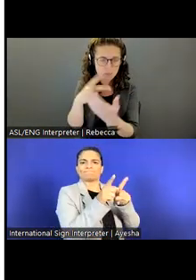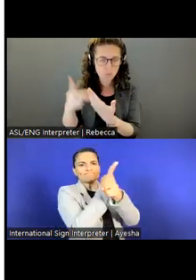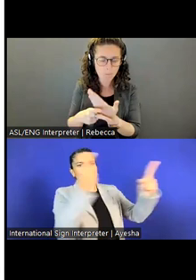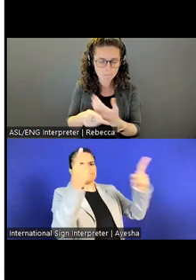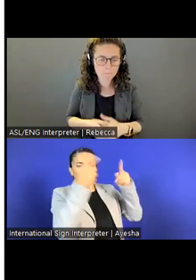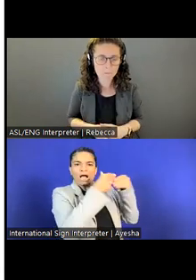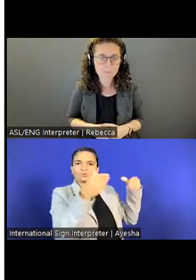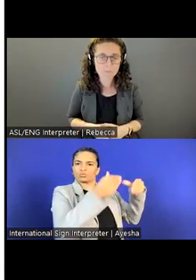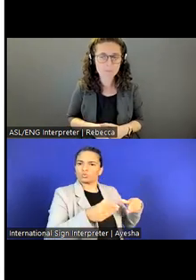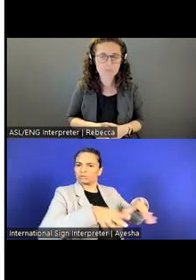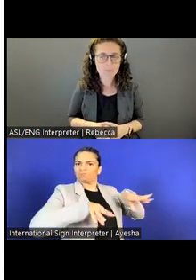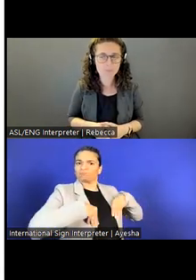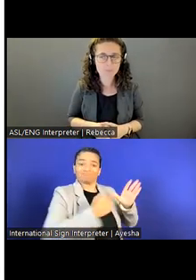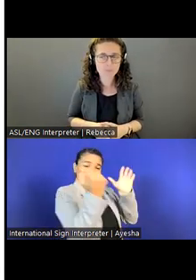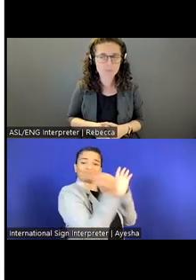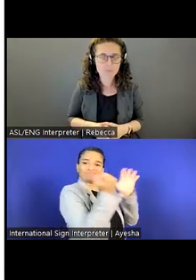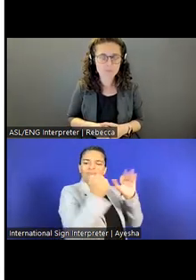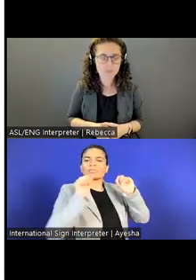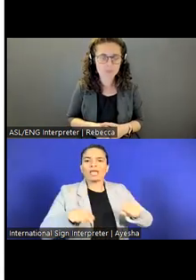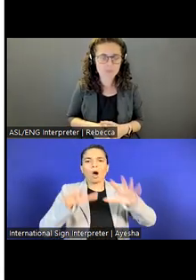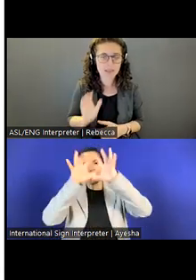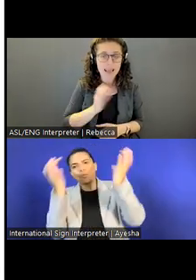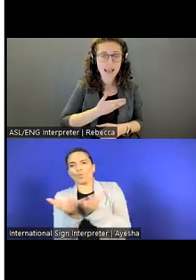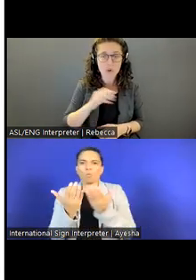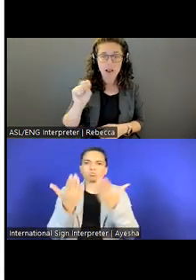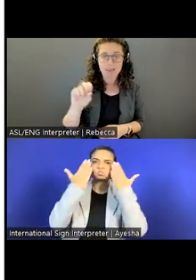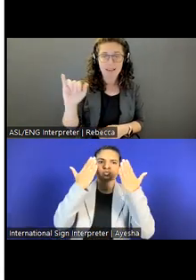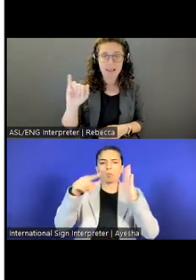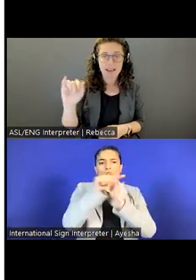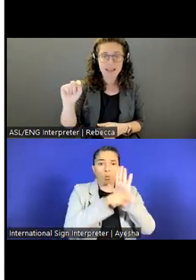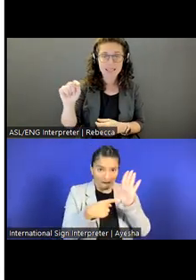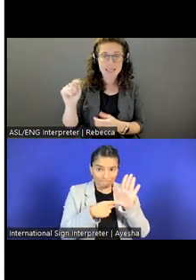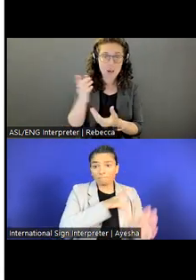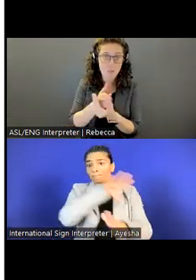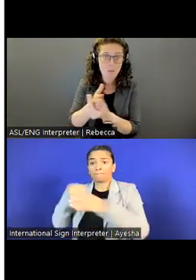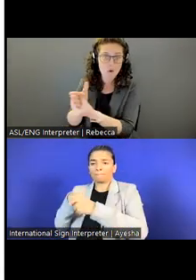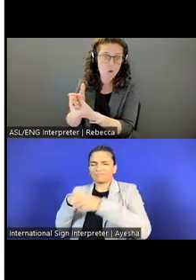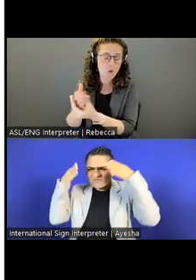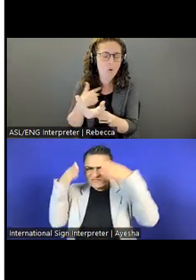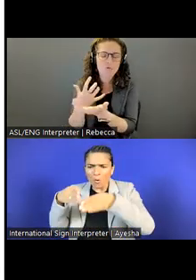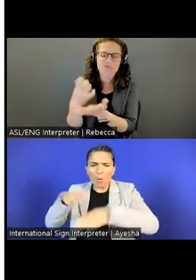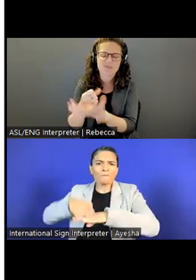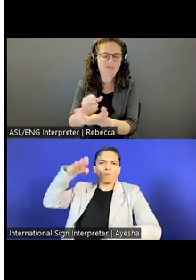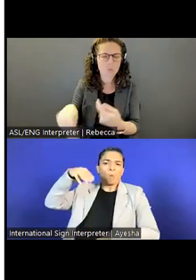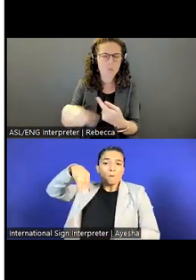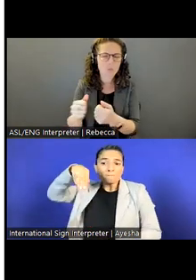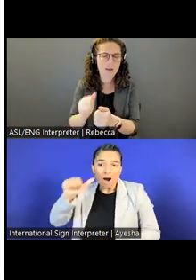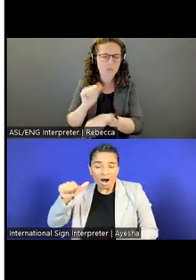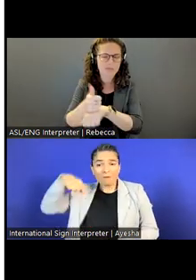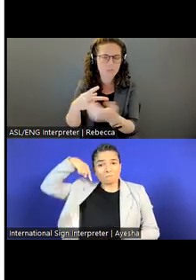We really leverage our SIT portfolio, when we put together projects as well as proposals